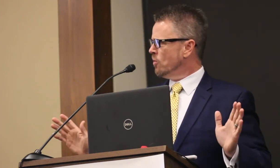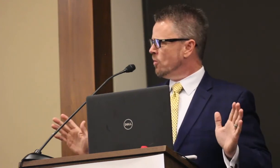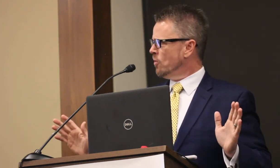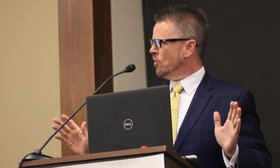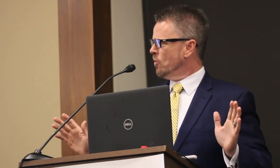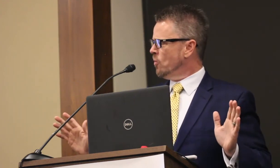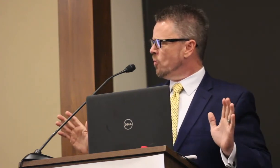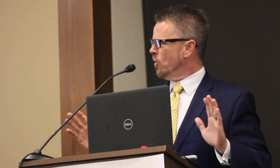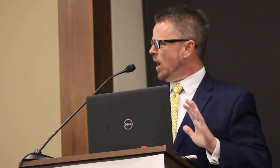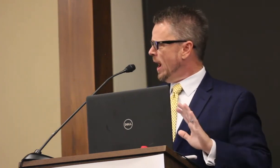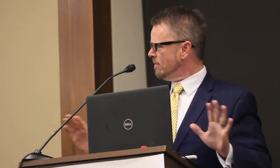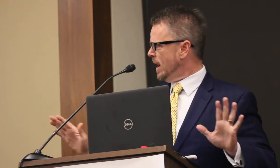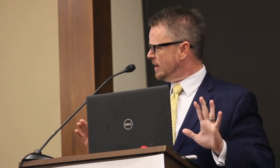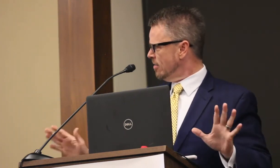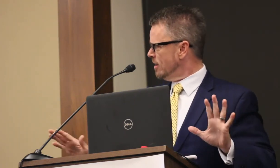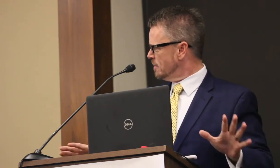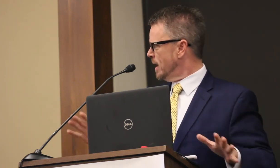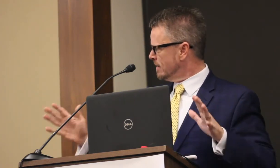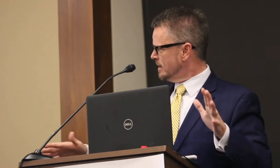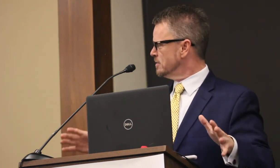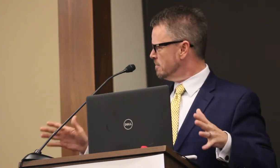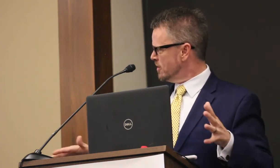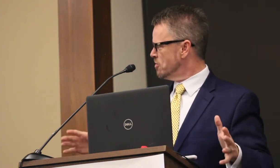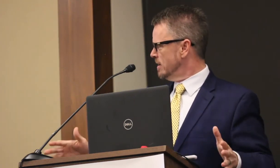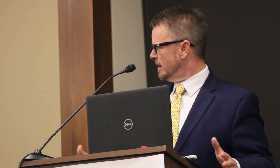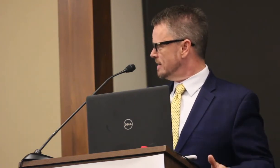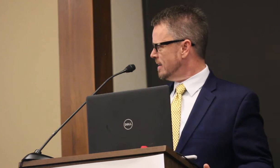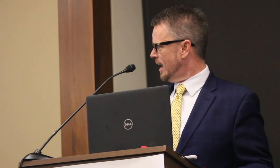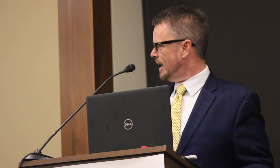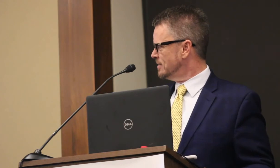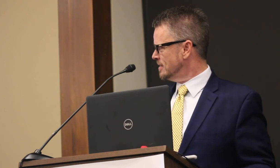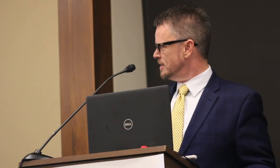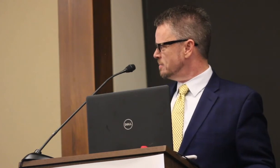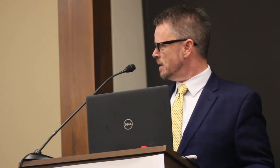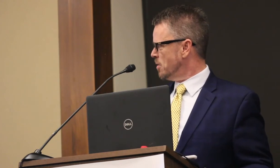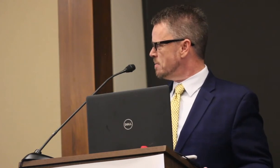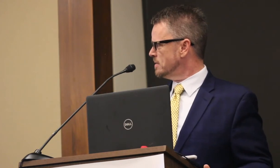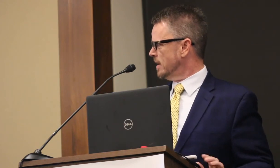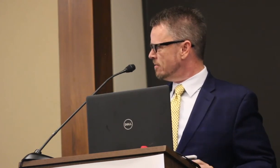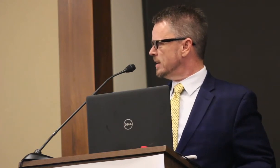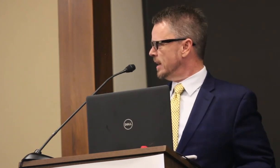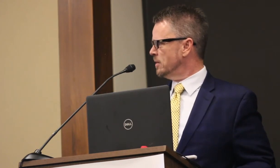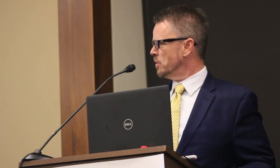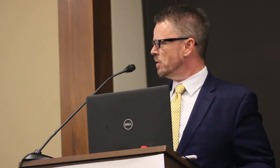So, I didn't think about that as much then as I have since but I promise every day one